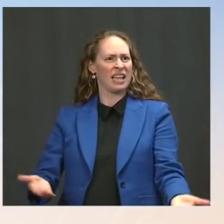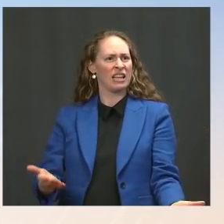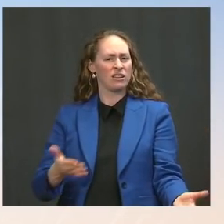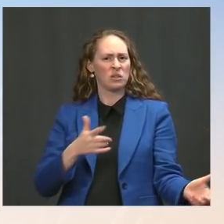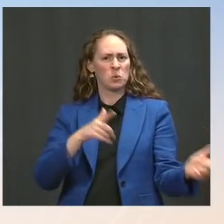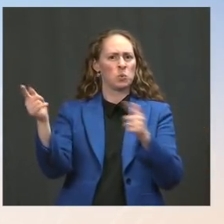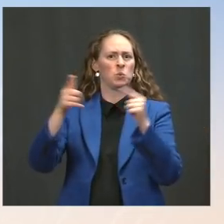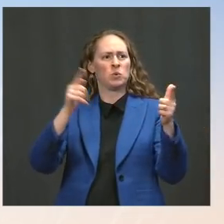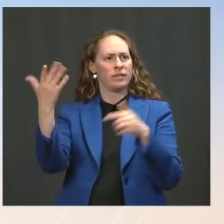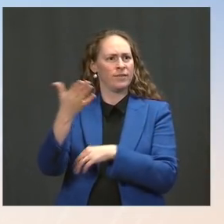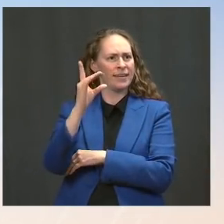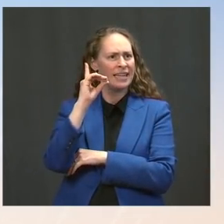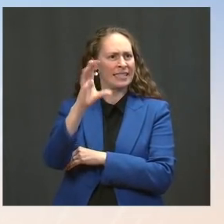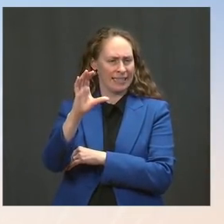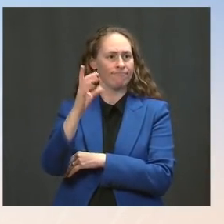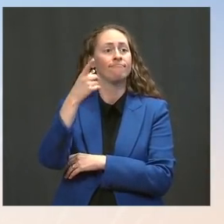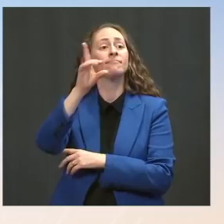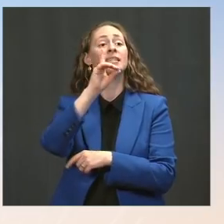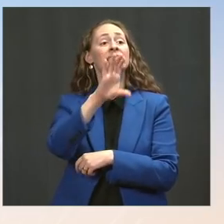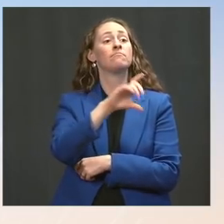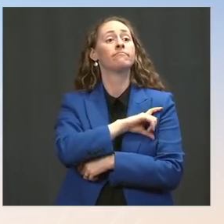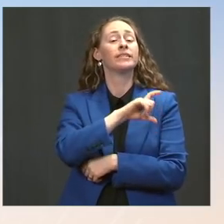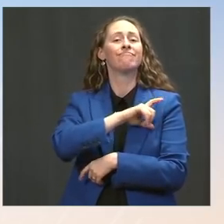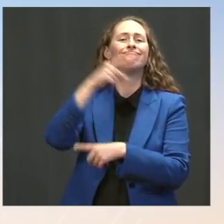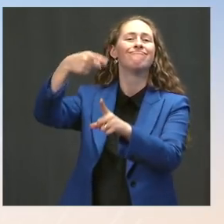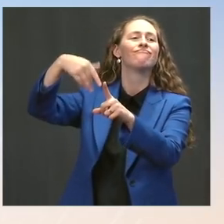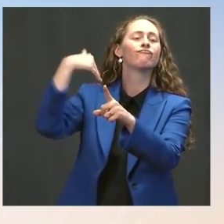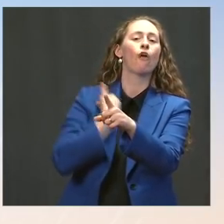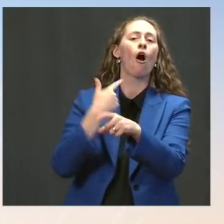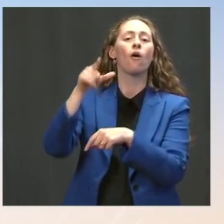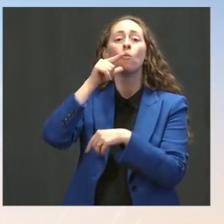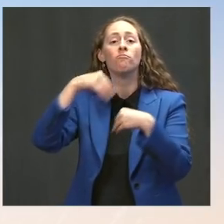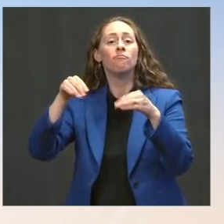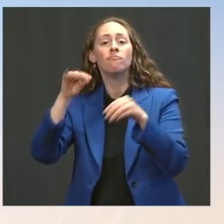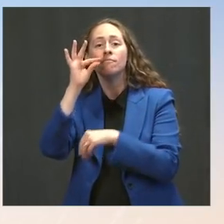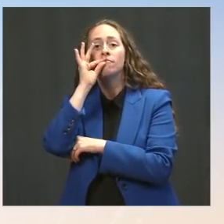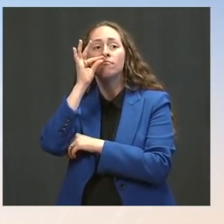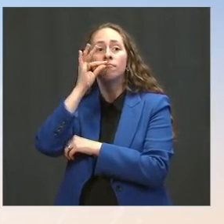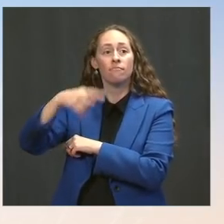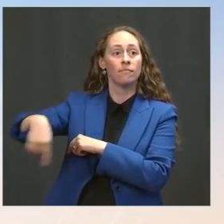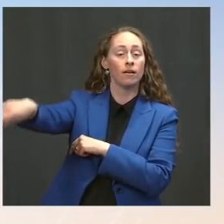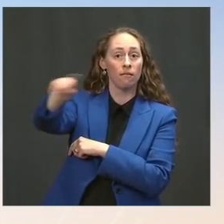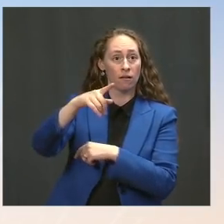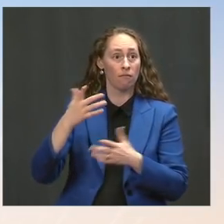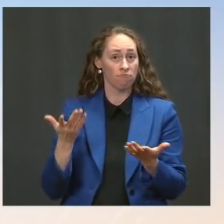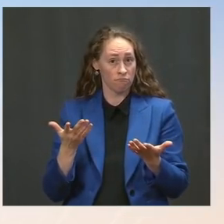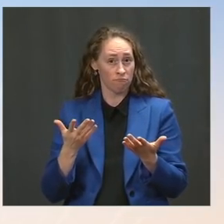that marijuana laws have loosened up. Does the White House think that it may be time to get tougher on marijuana?